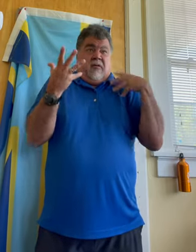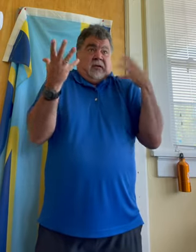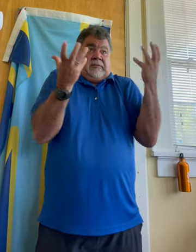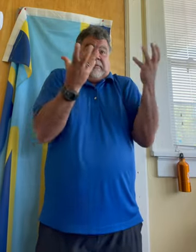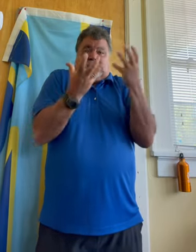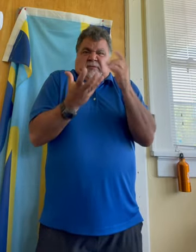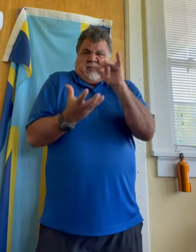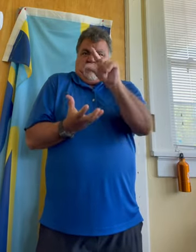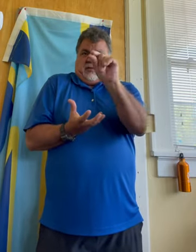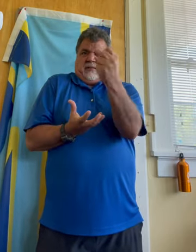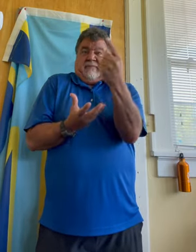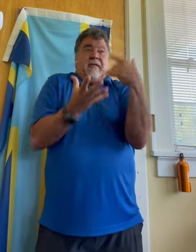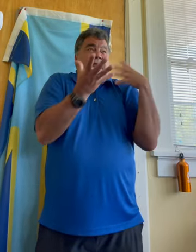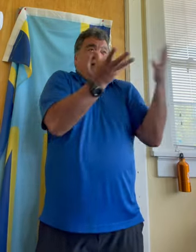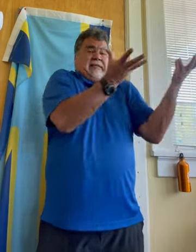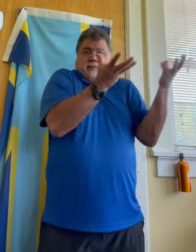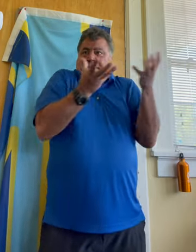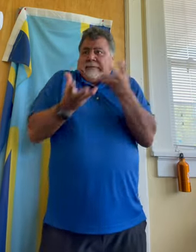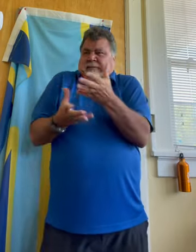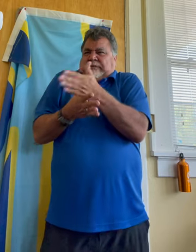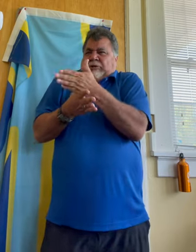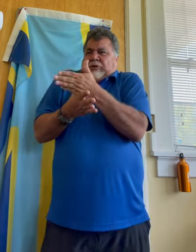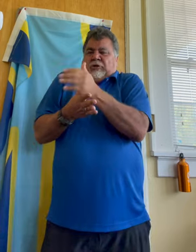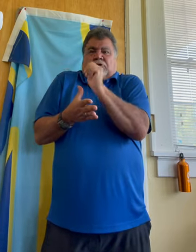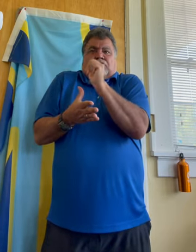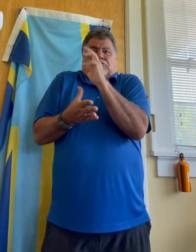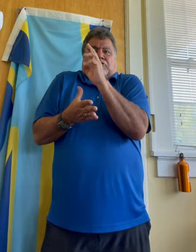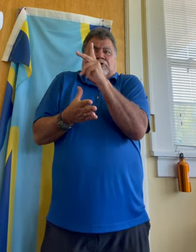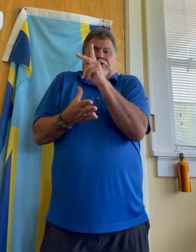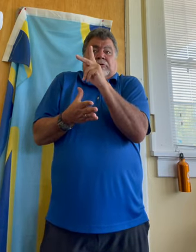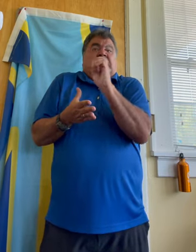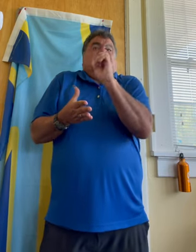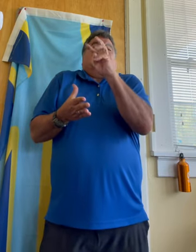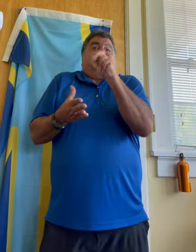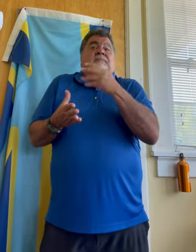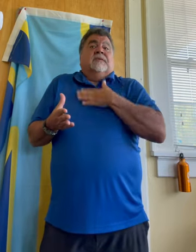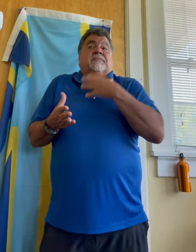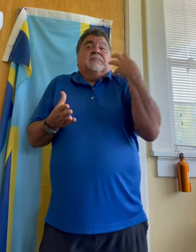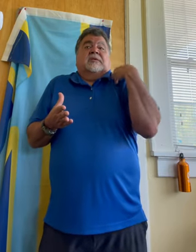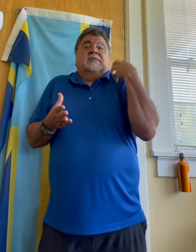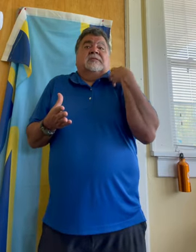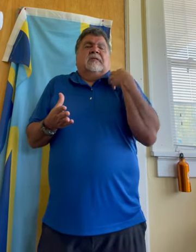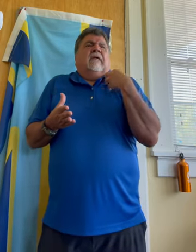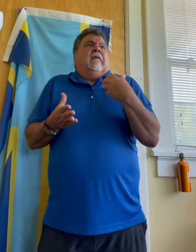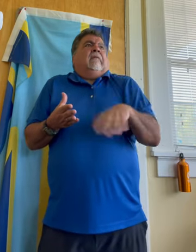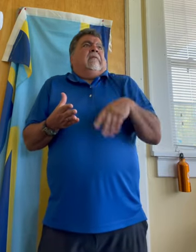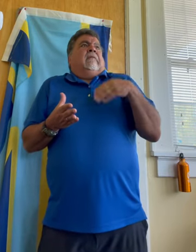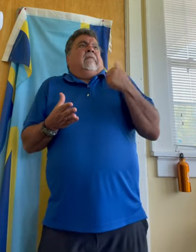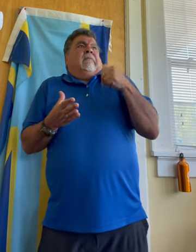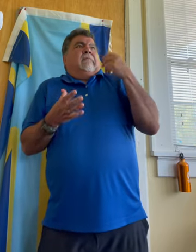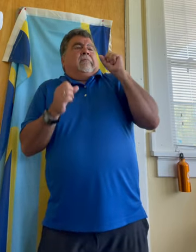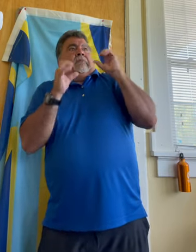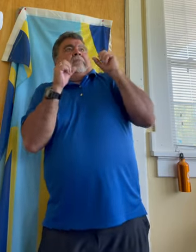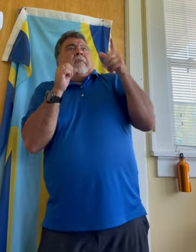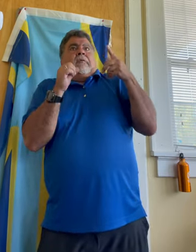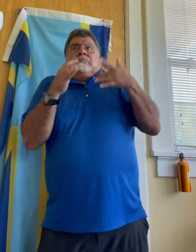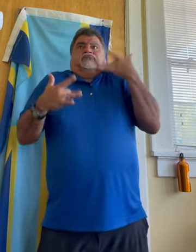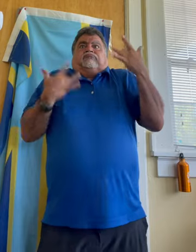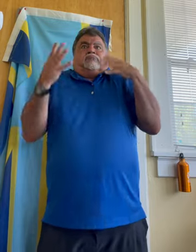I brought it all back home to Arkansas, even my boss was impressed.